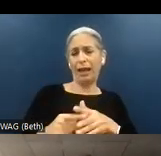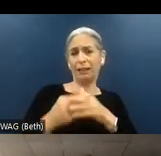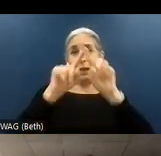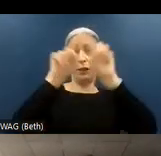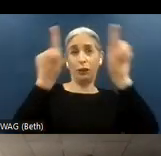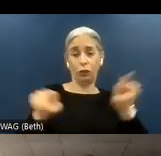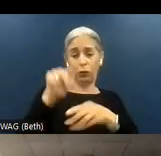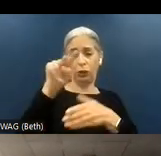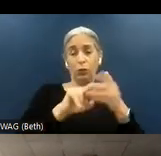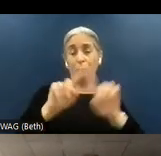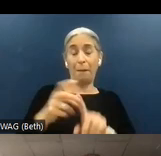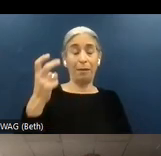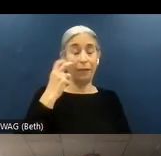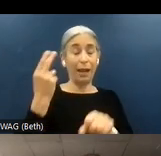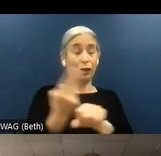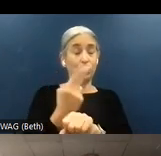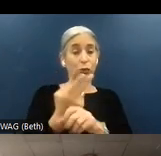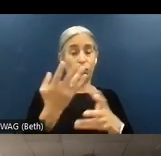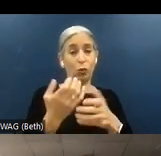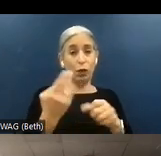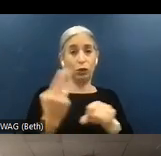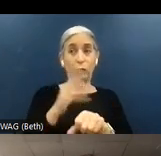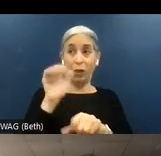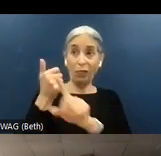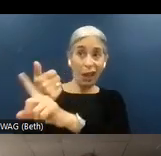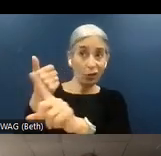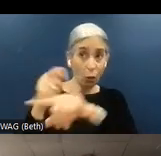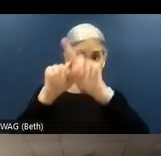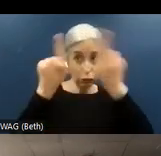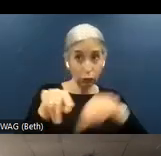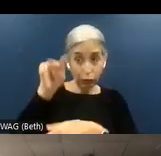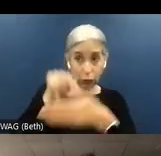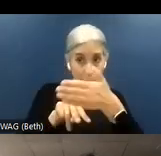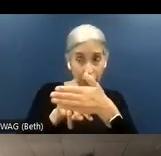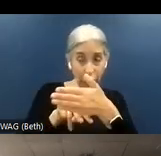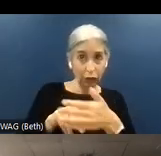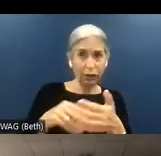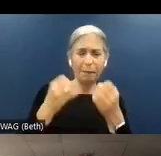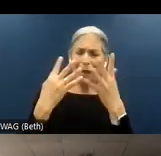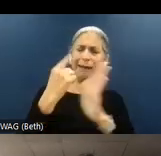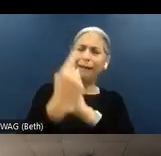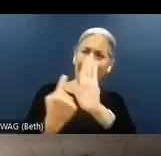users want to use their screen readers. The ones that took so many hours to learn. Not